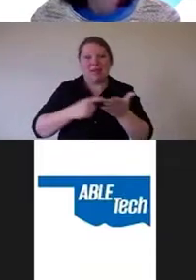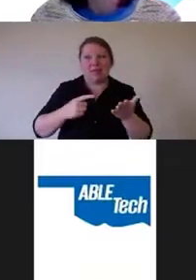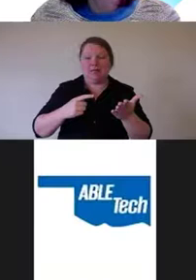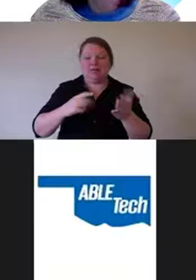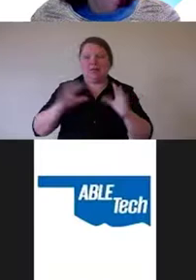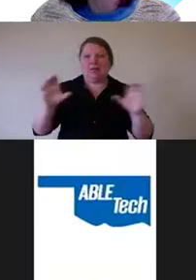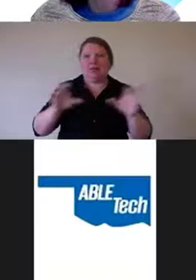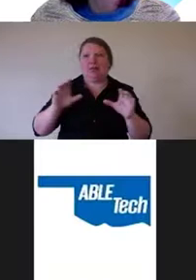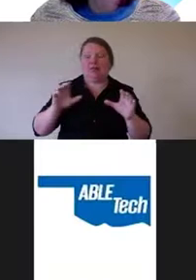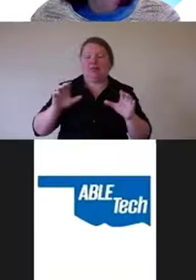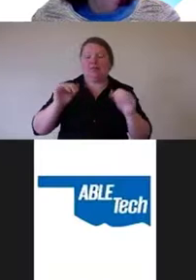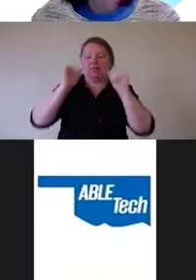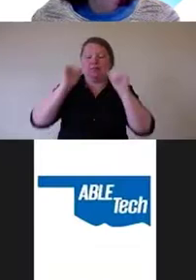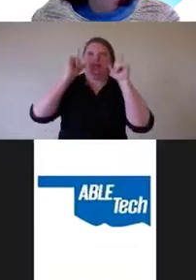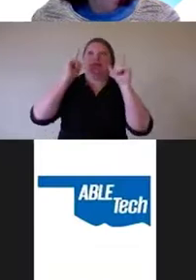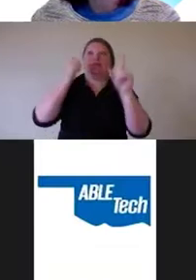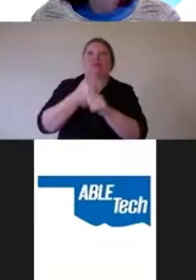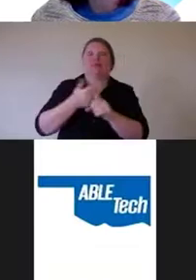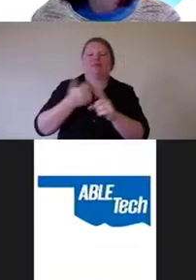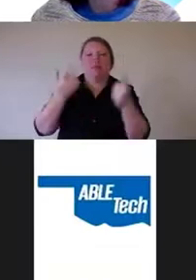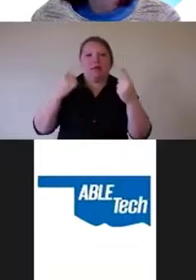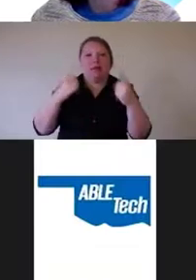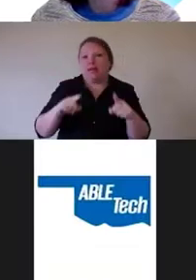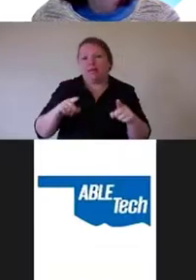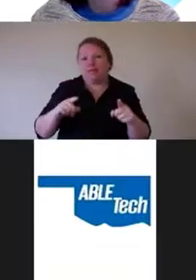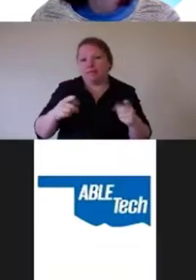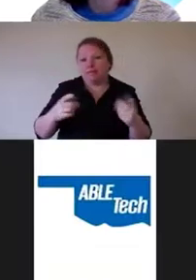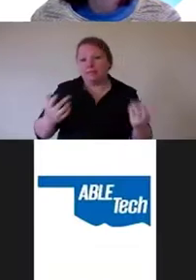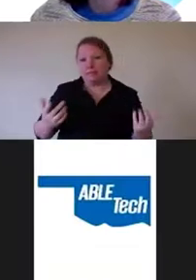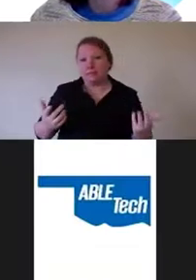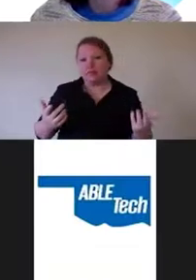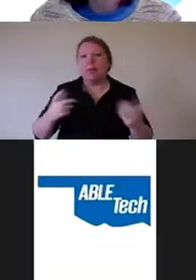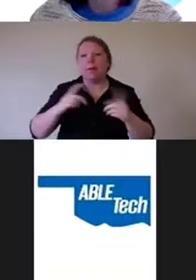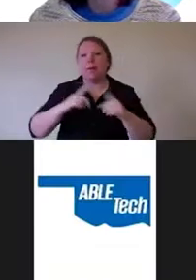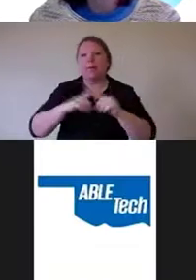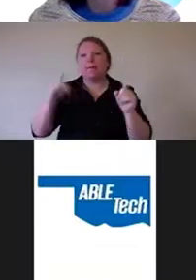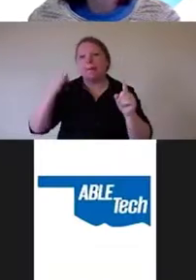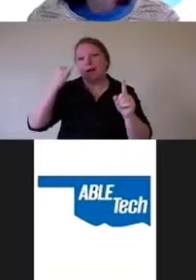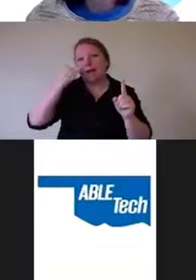But if the defendants lose those cases,